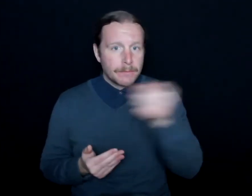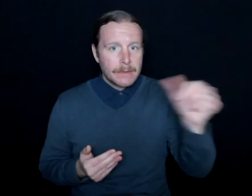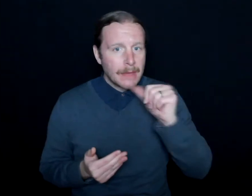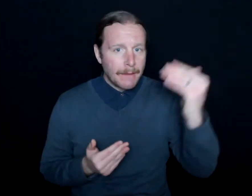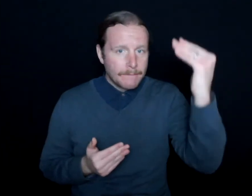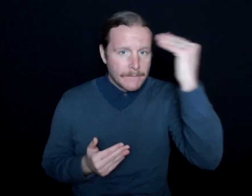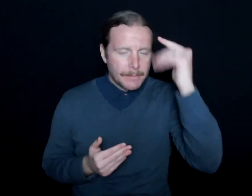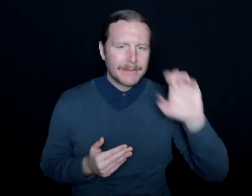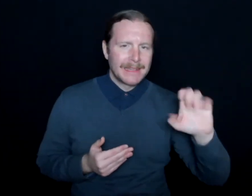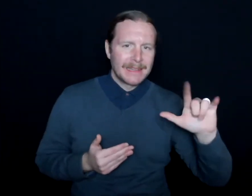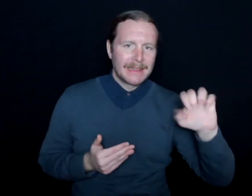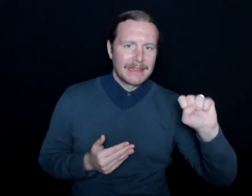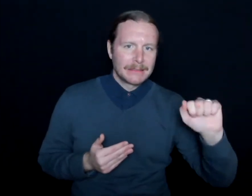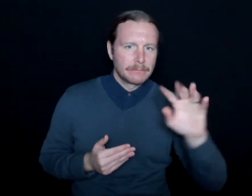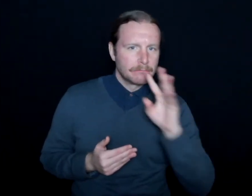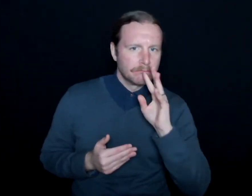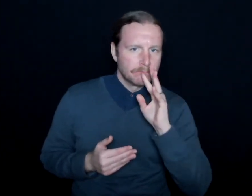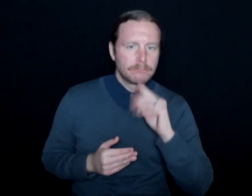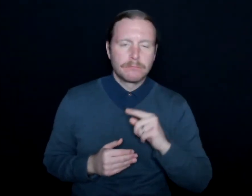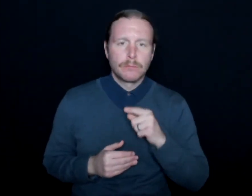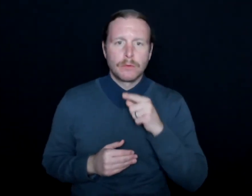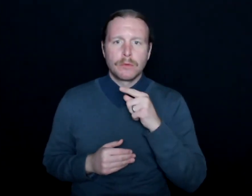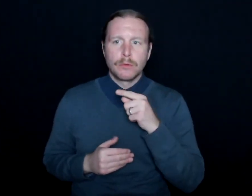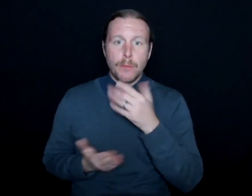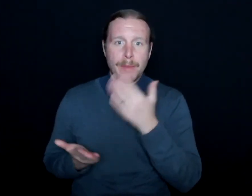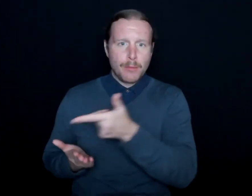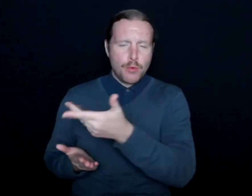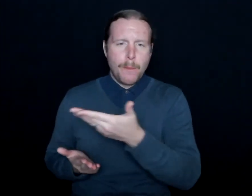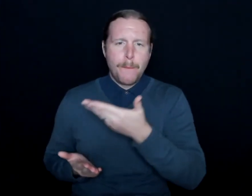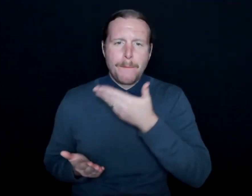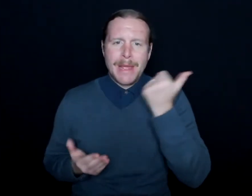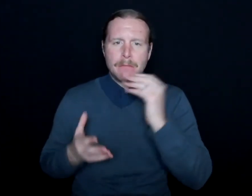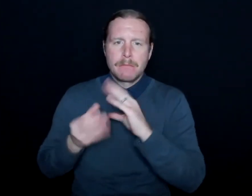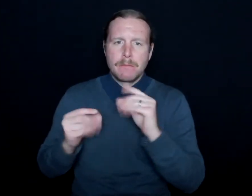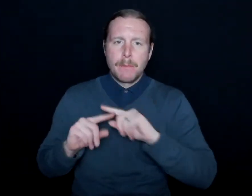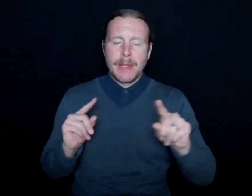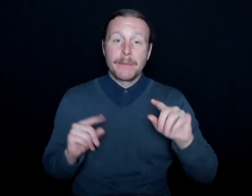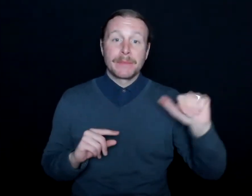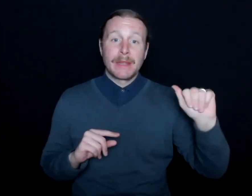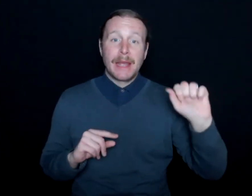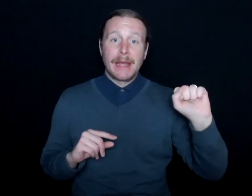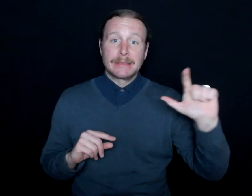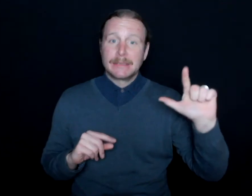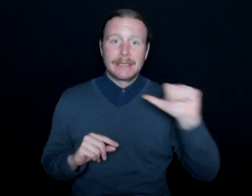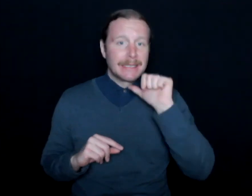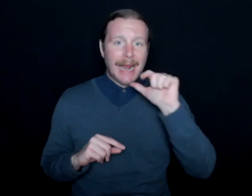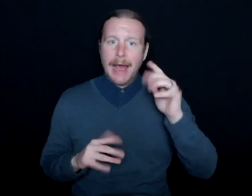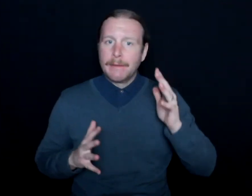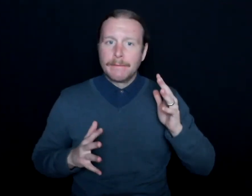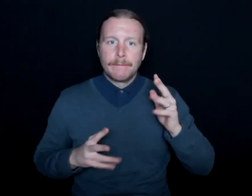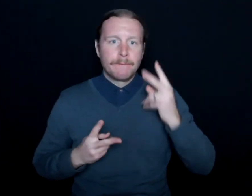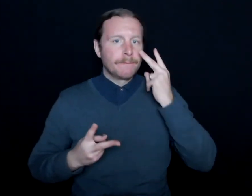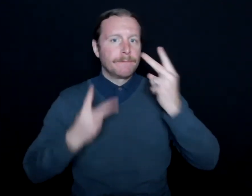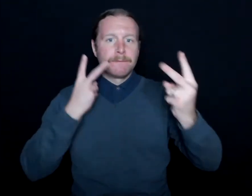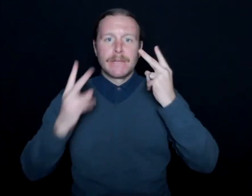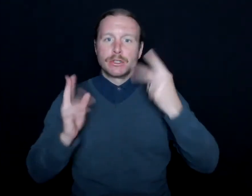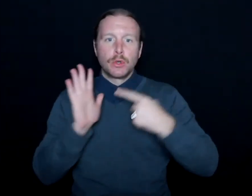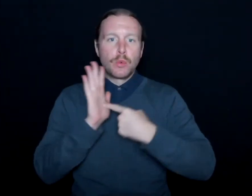and you can certainly speak to this better than I can-- but ASL isn't just a visual representation of English.